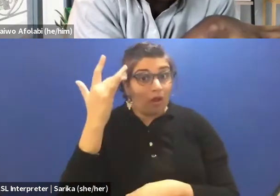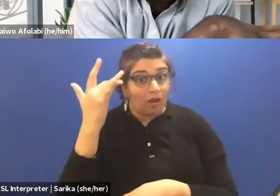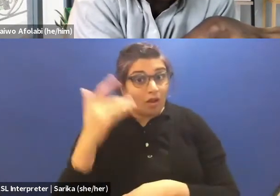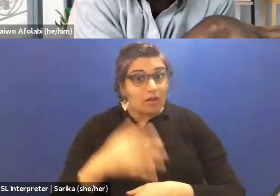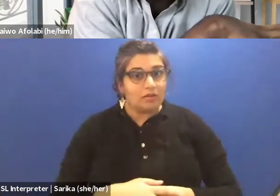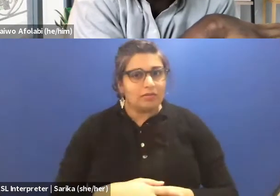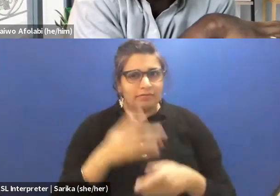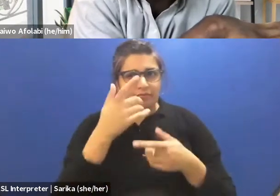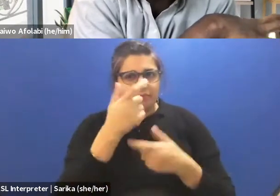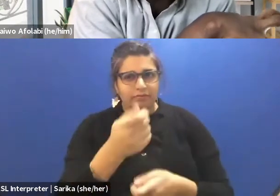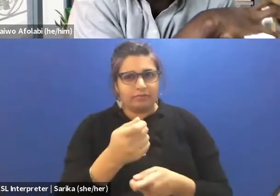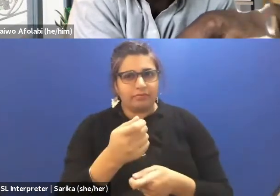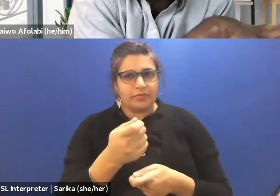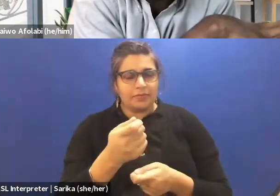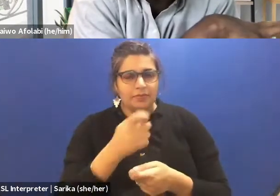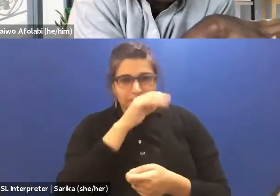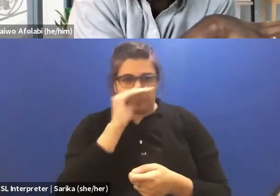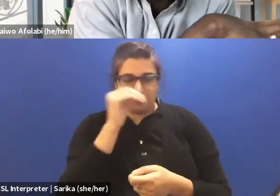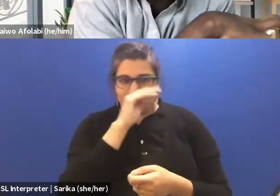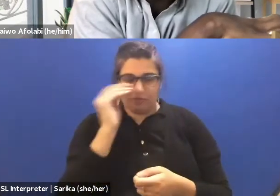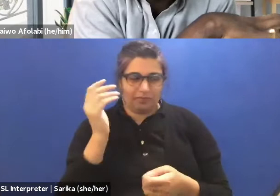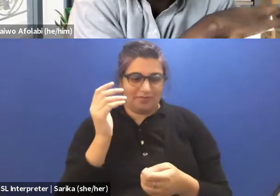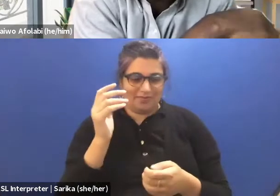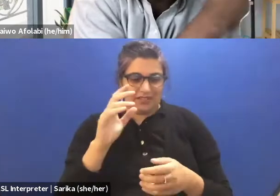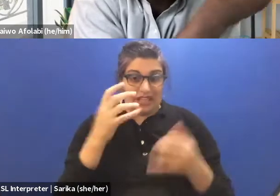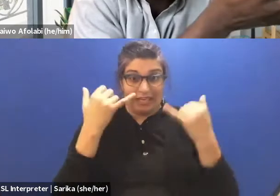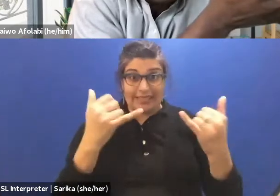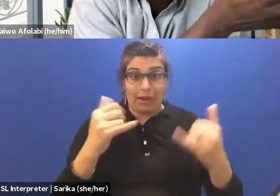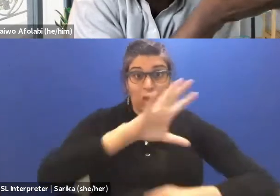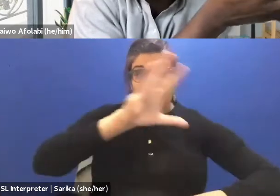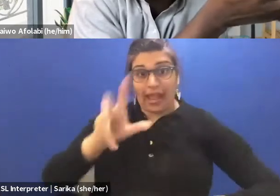in terms of bringing contemporary African work and people